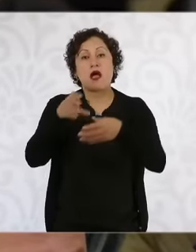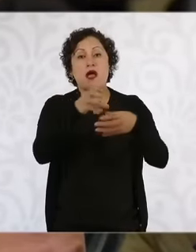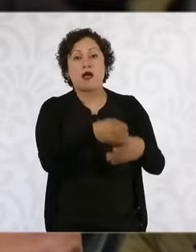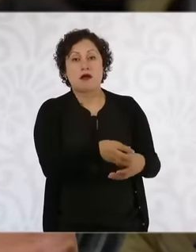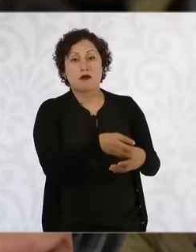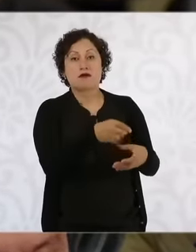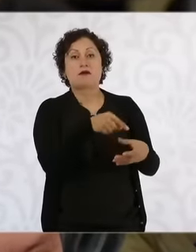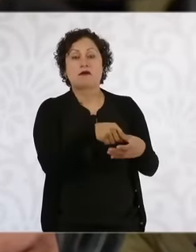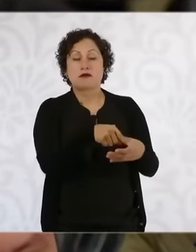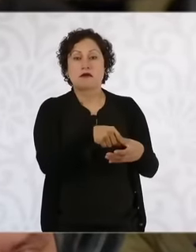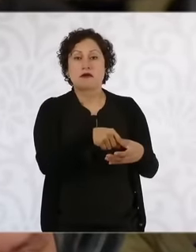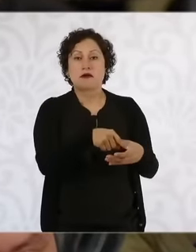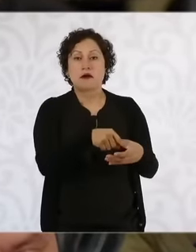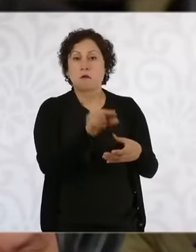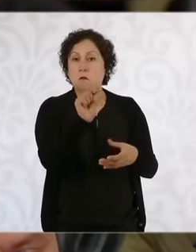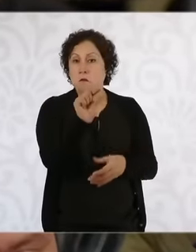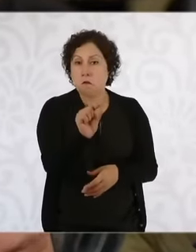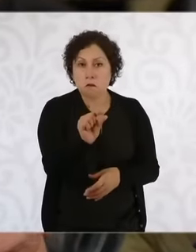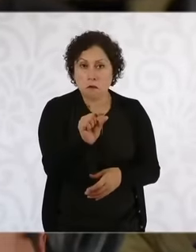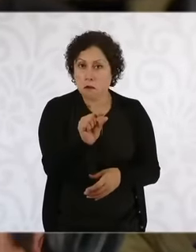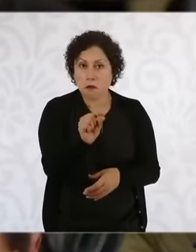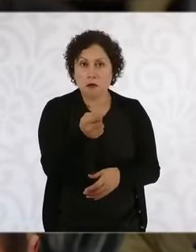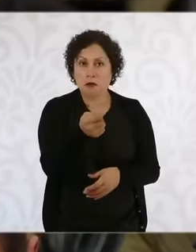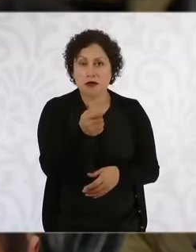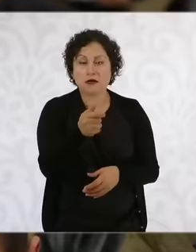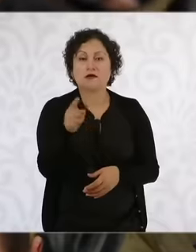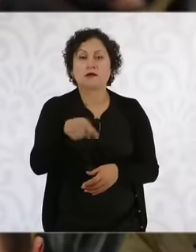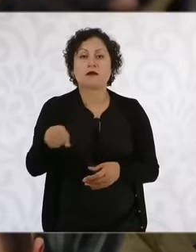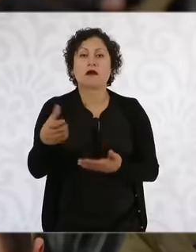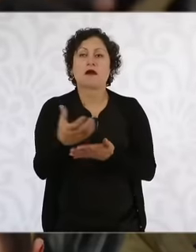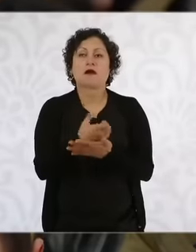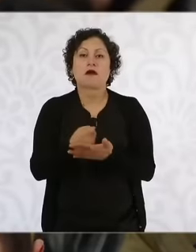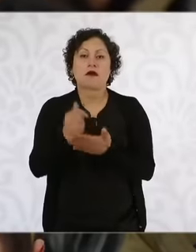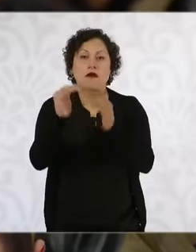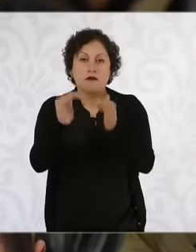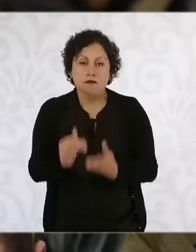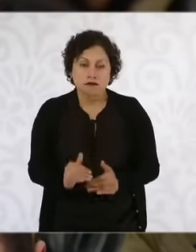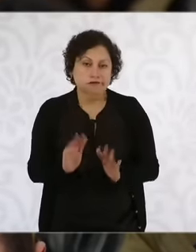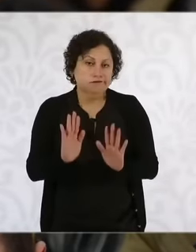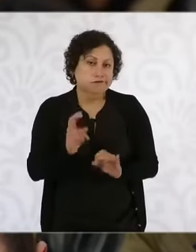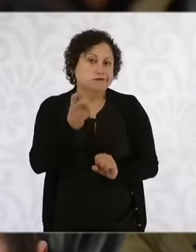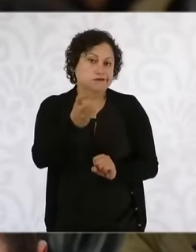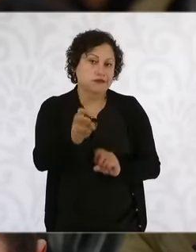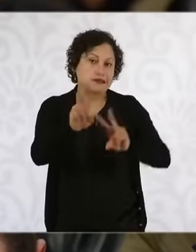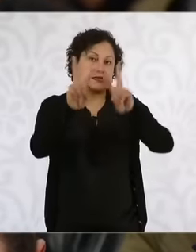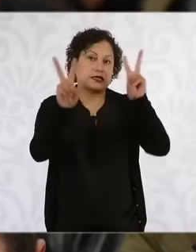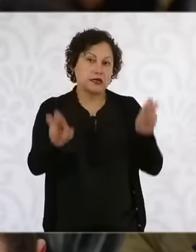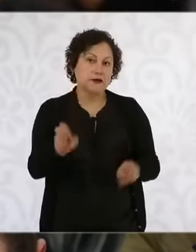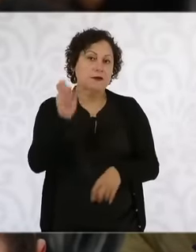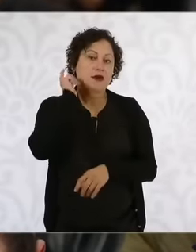less than what they are really receiving as a salary. I don't wish it could also be seen there.